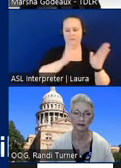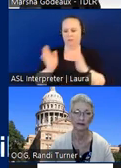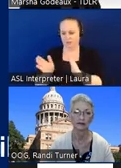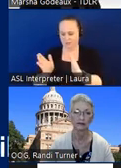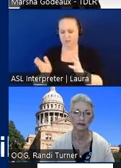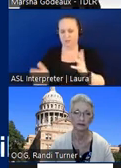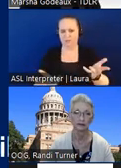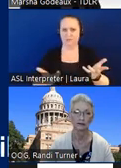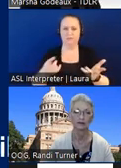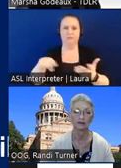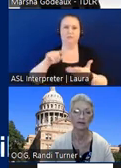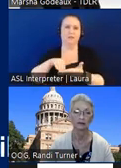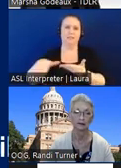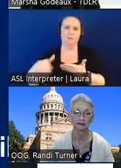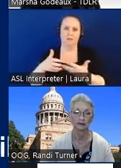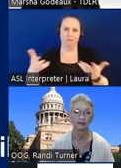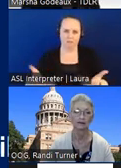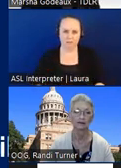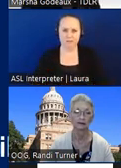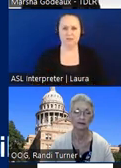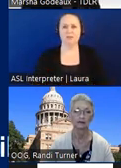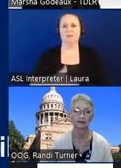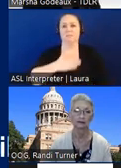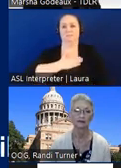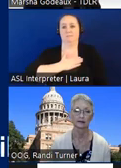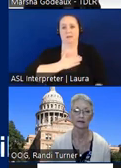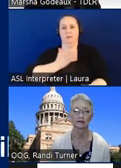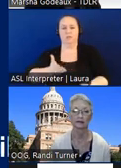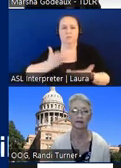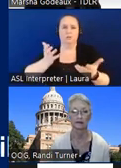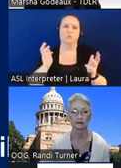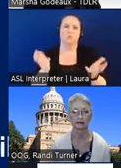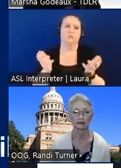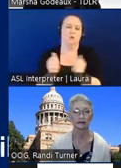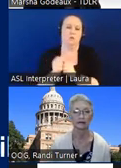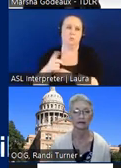they get exempted a lot my recommendation when i talk to municipalities is never take take the deed